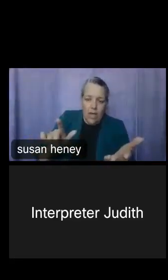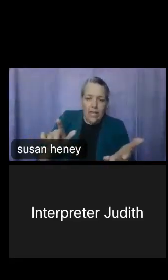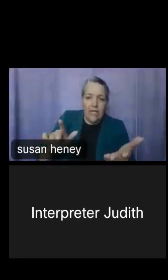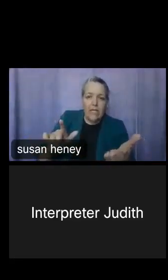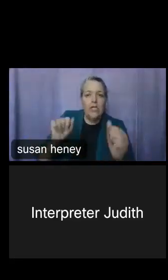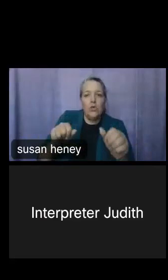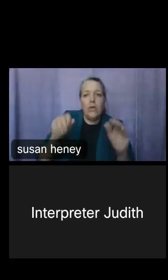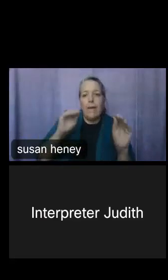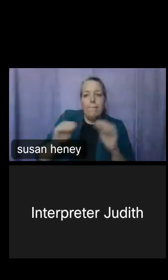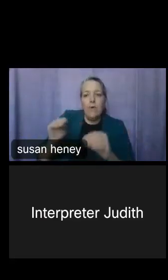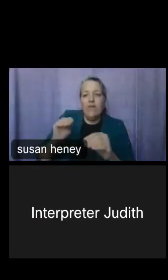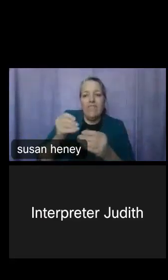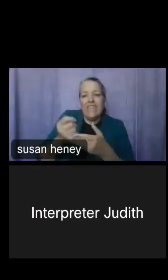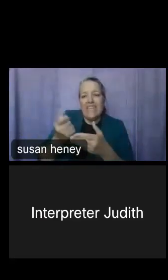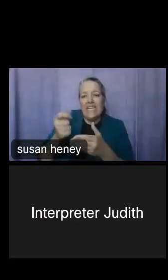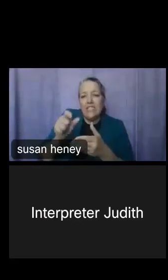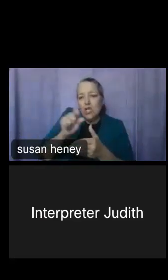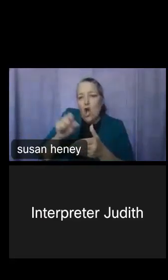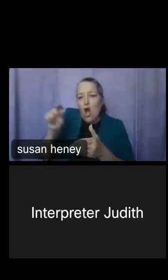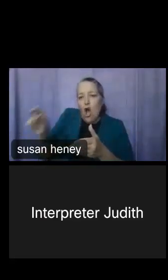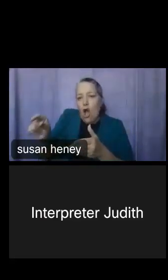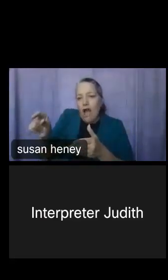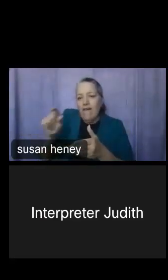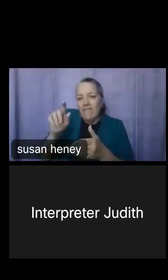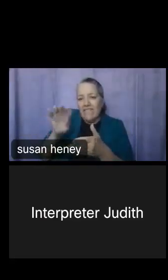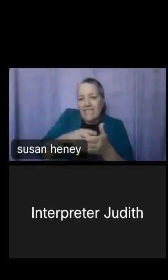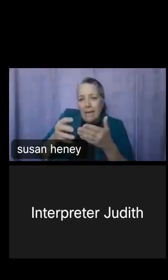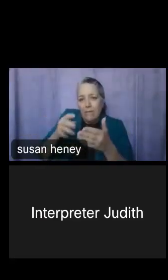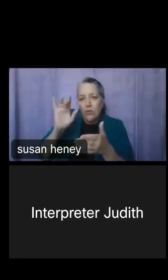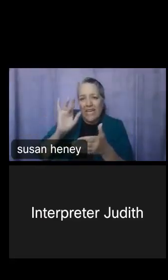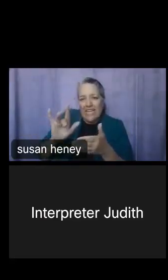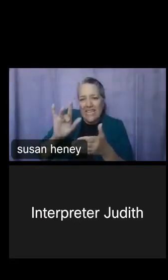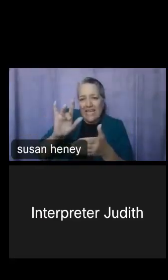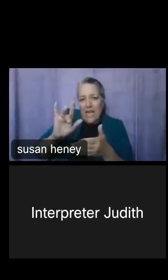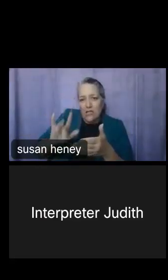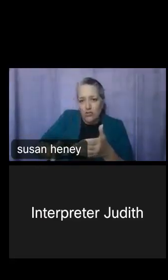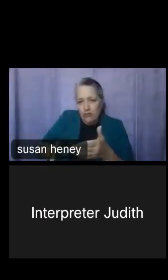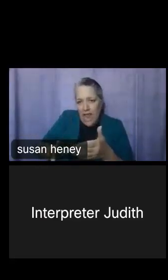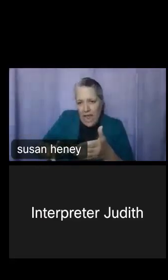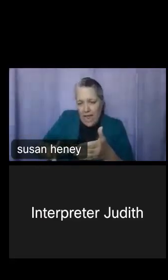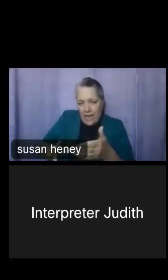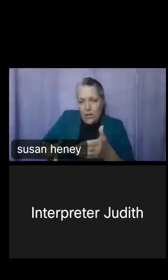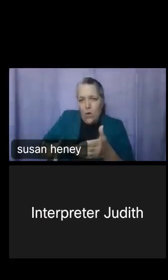off the table by clicking and dragging down, and then you can move things back on by clicking